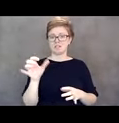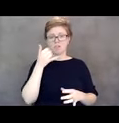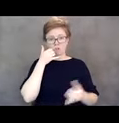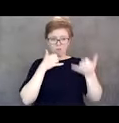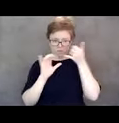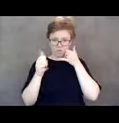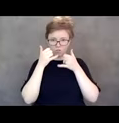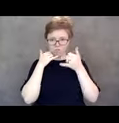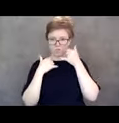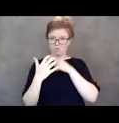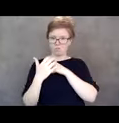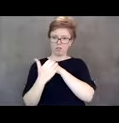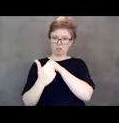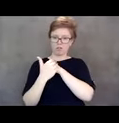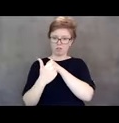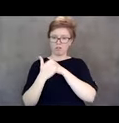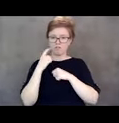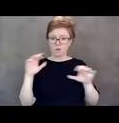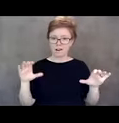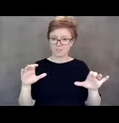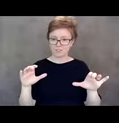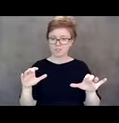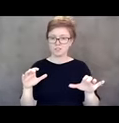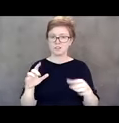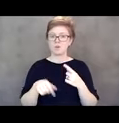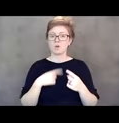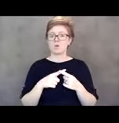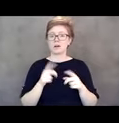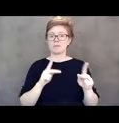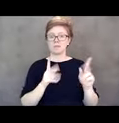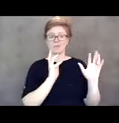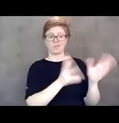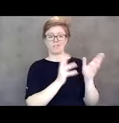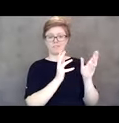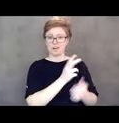when people were being left in the hospital without supports.